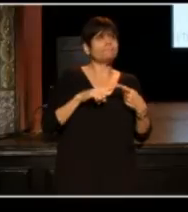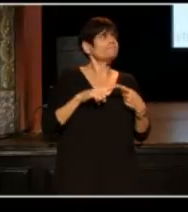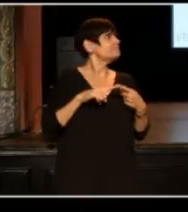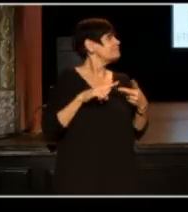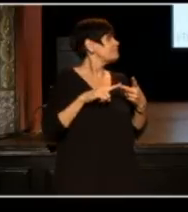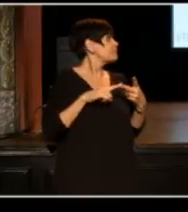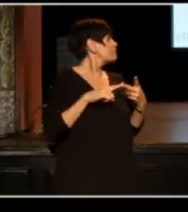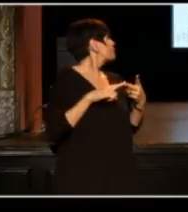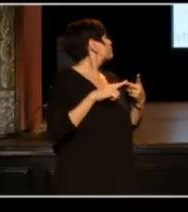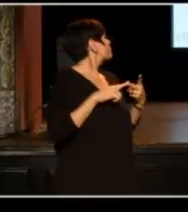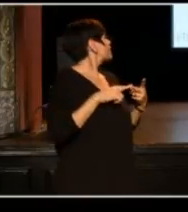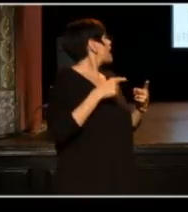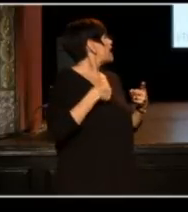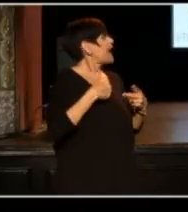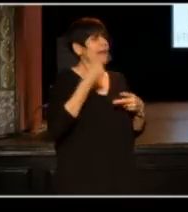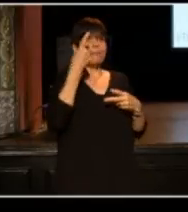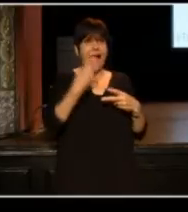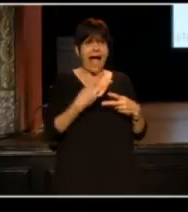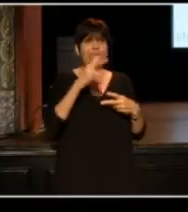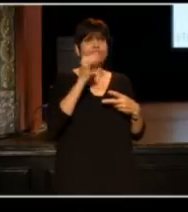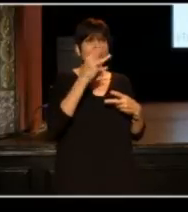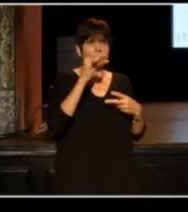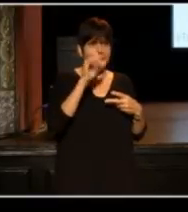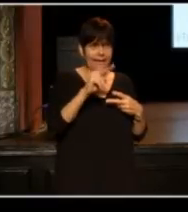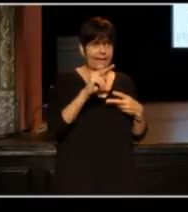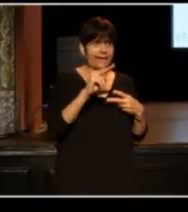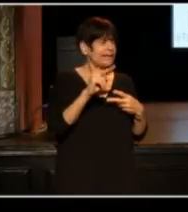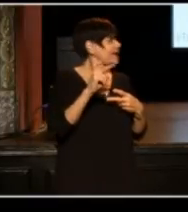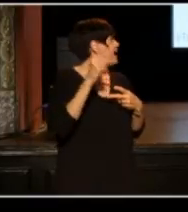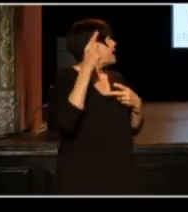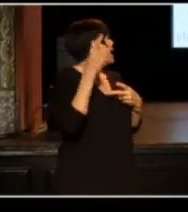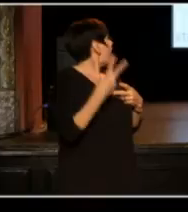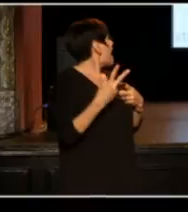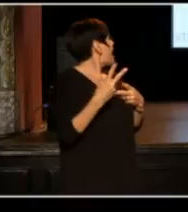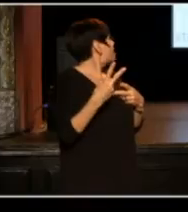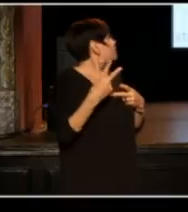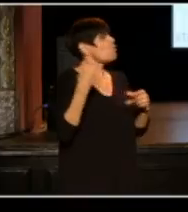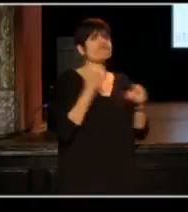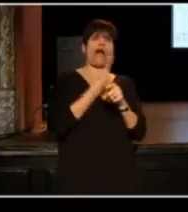And I am half Jamaican, half regular-black.